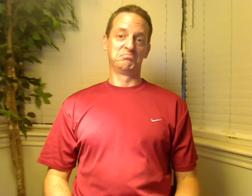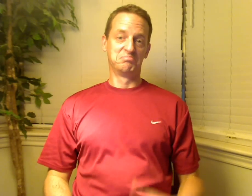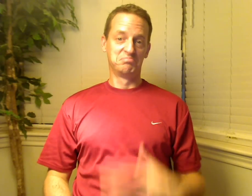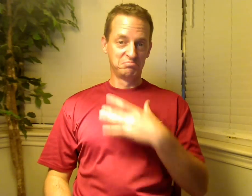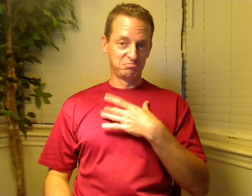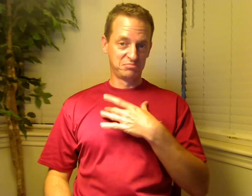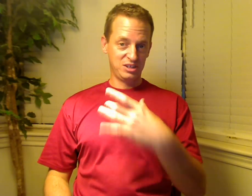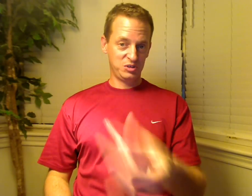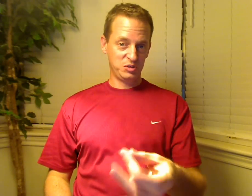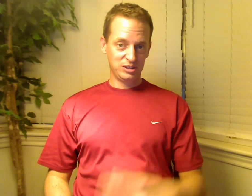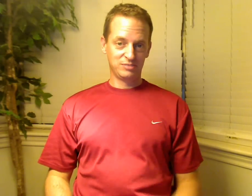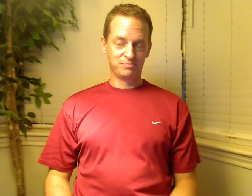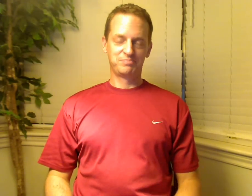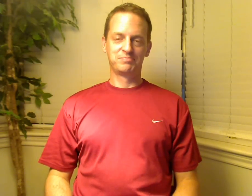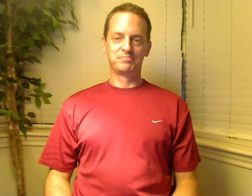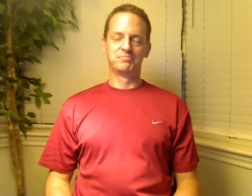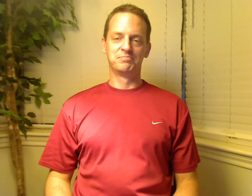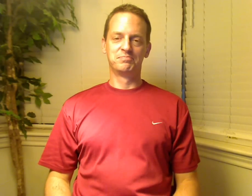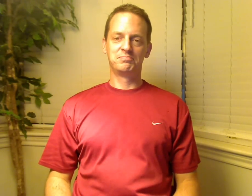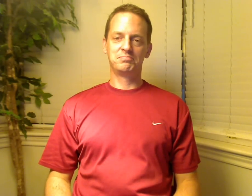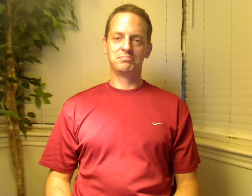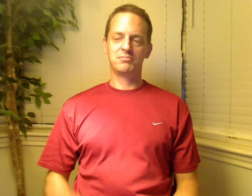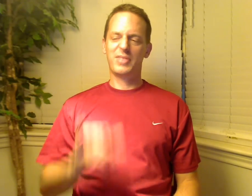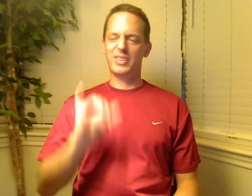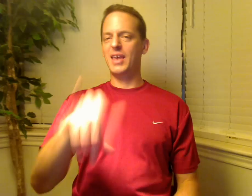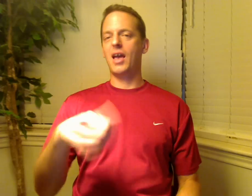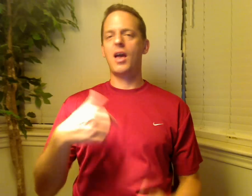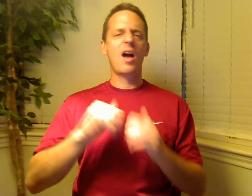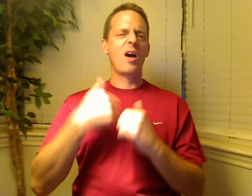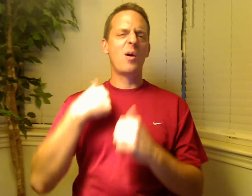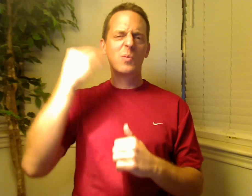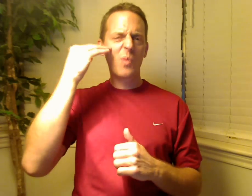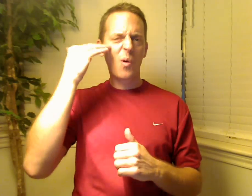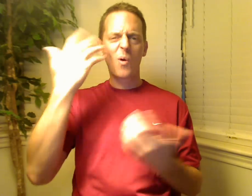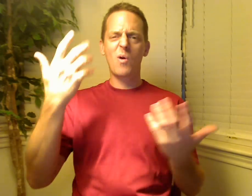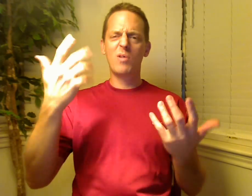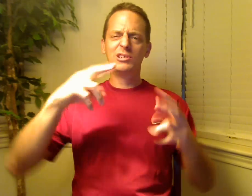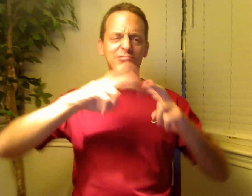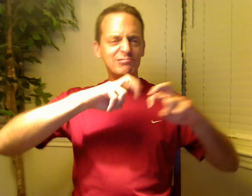Interesting, huh? How do I know?